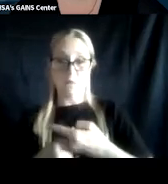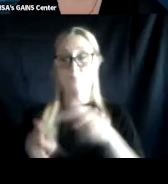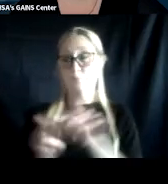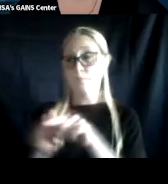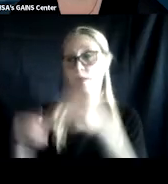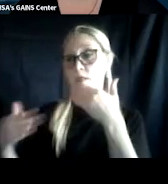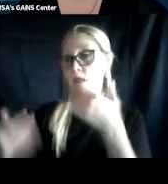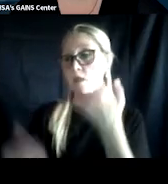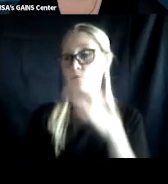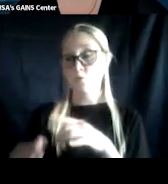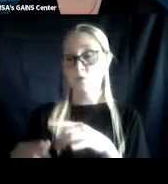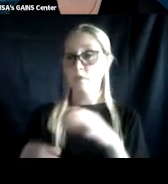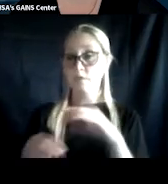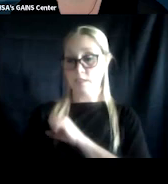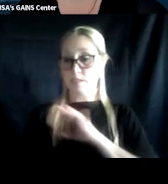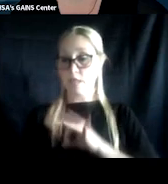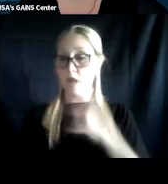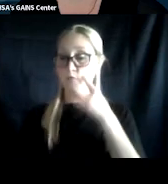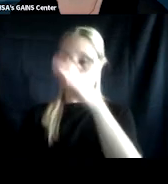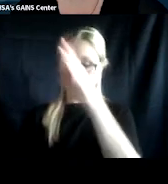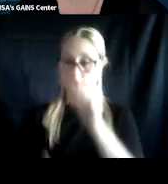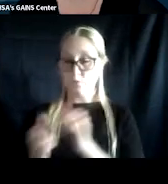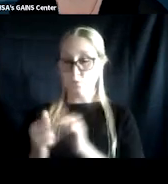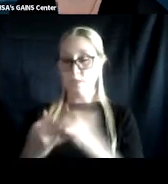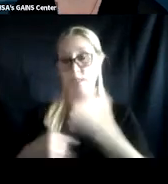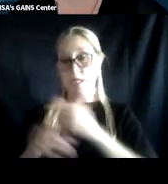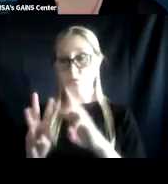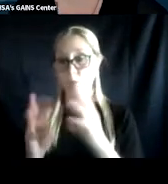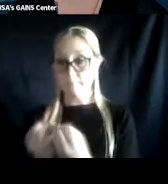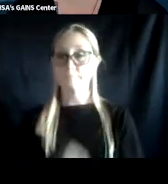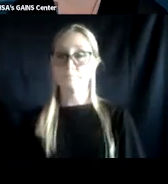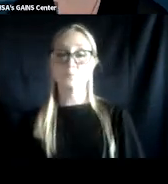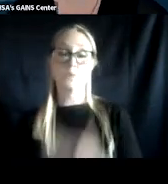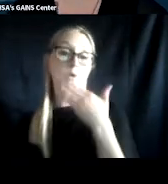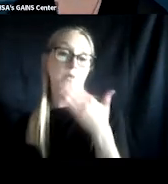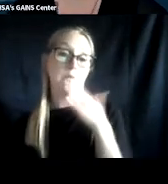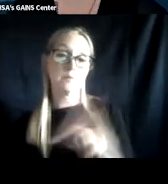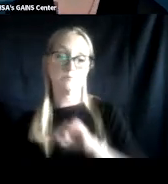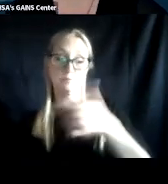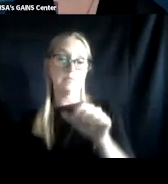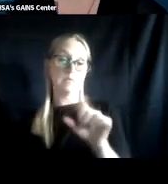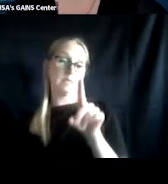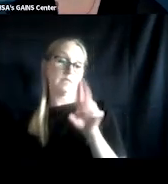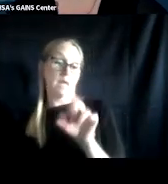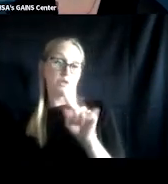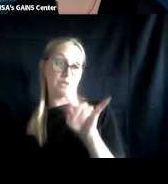and facilitating today's webinar. So at this time, I'll turn it back to you, Dr. Stein. Thank you so much, Jon.